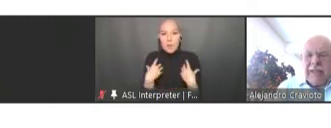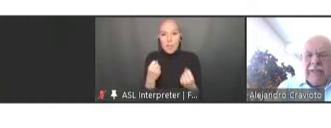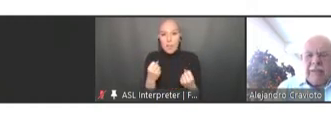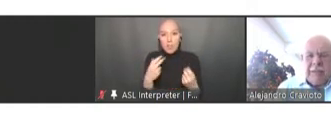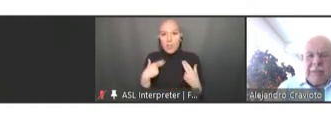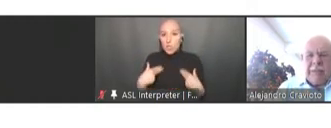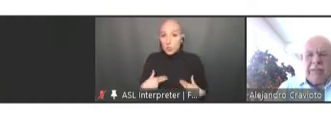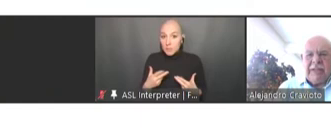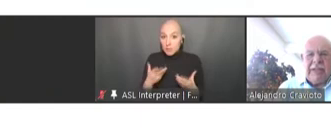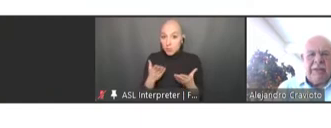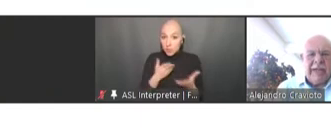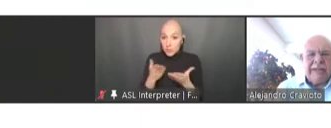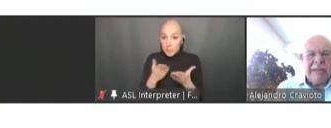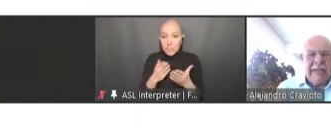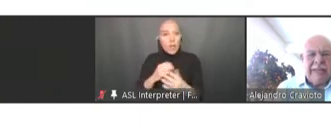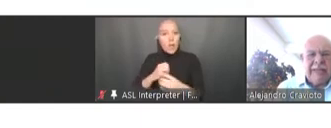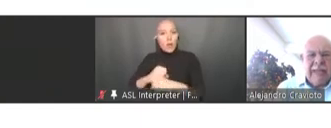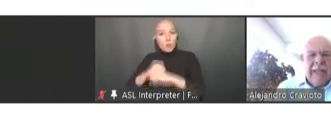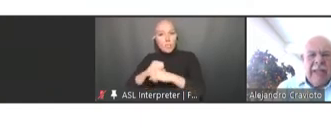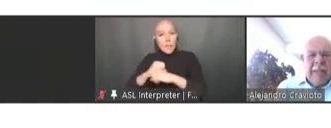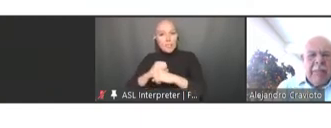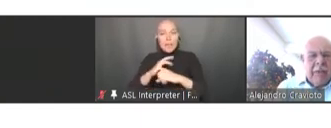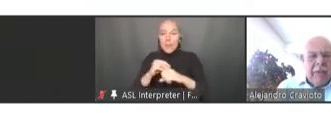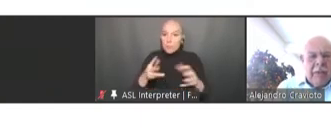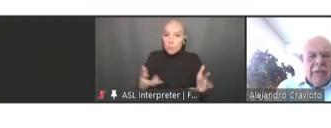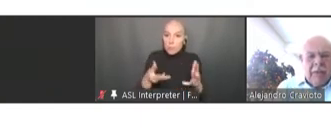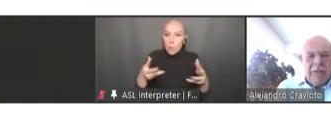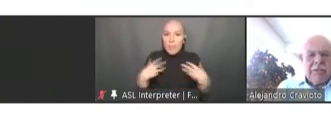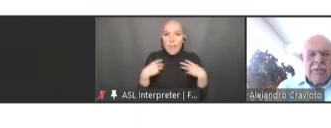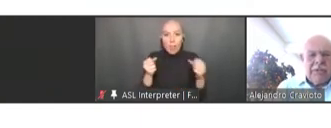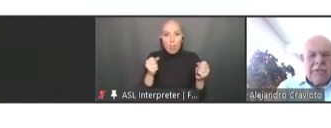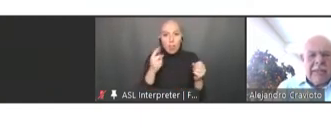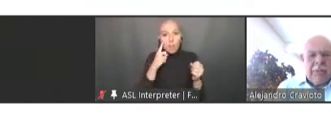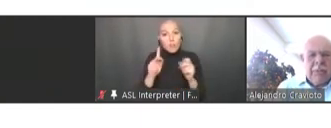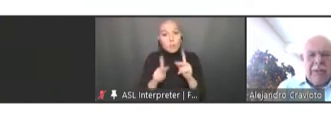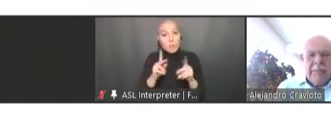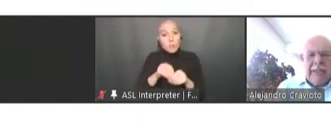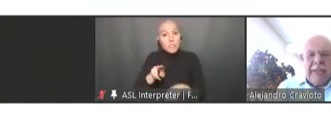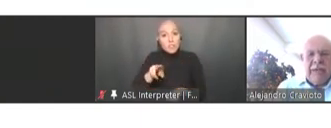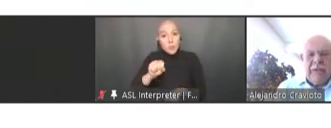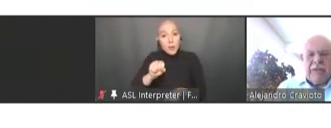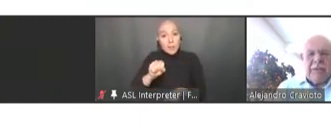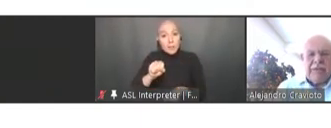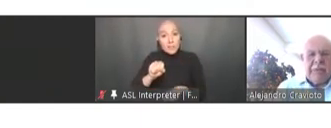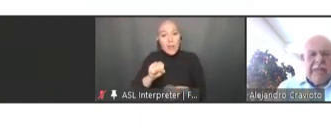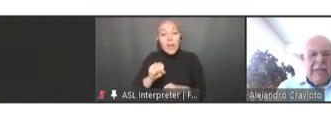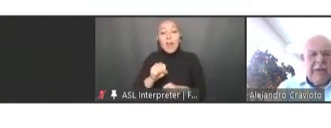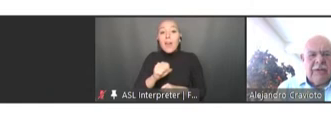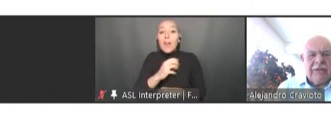health of the people in the United States but also that the wellbeing of those within our country